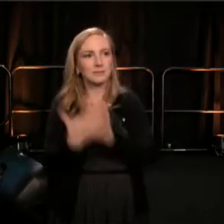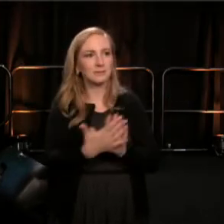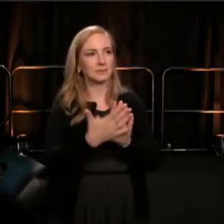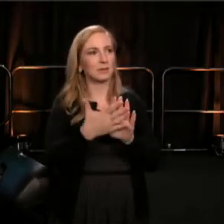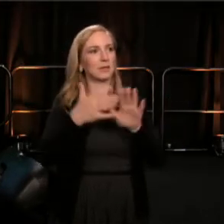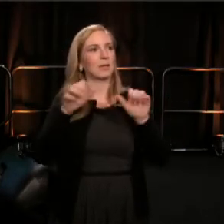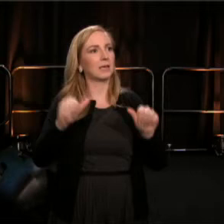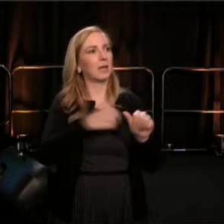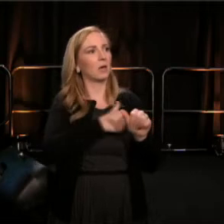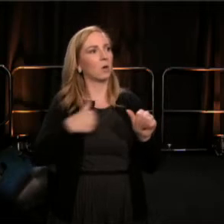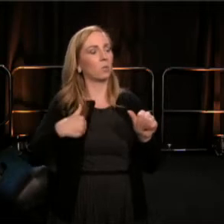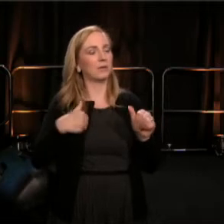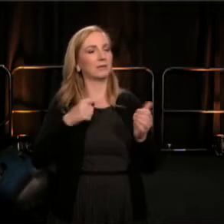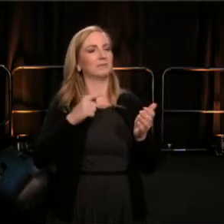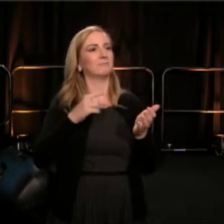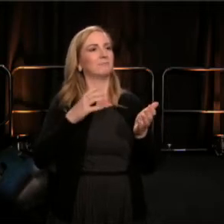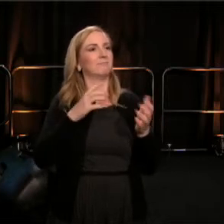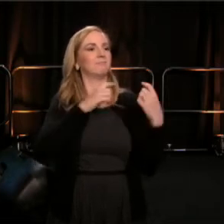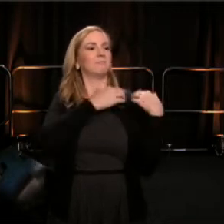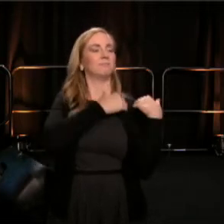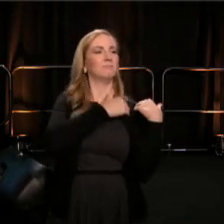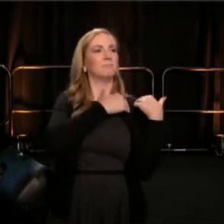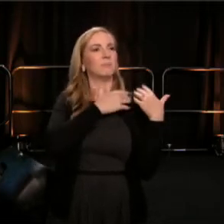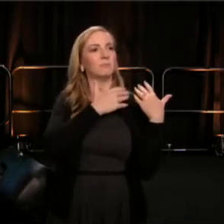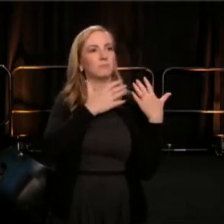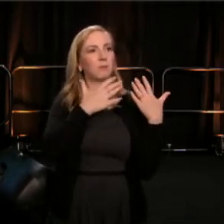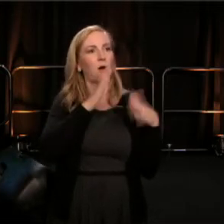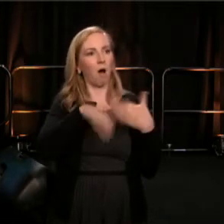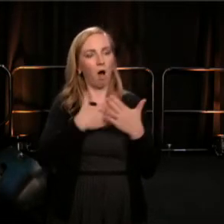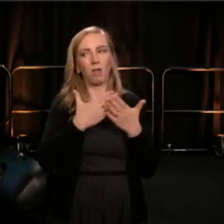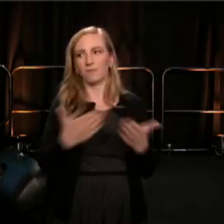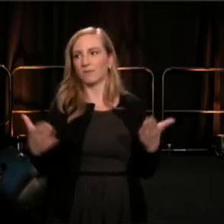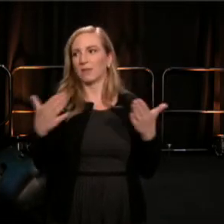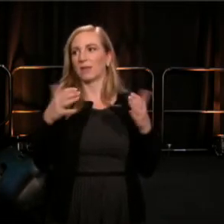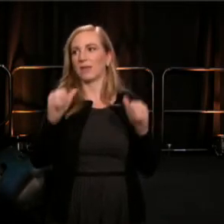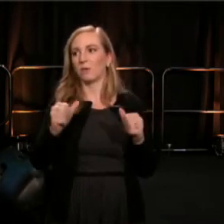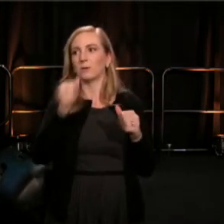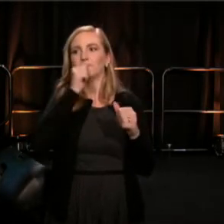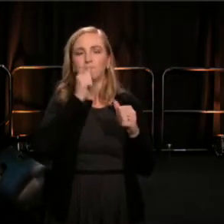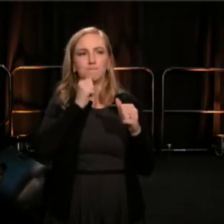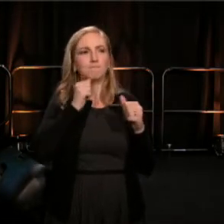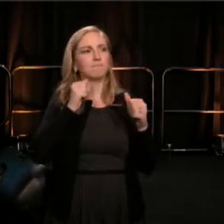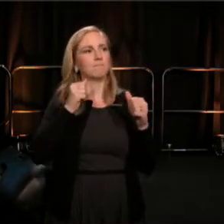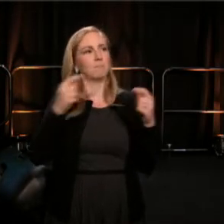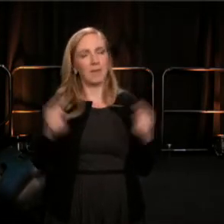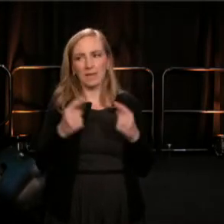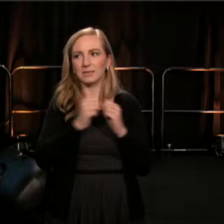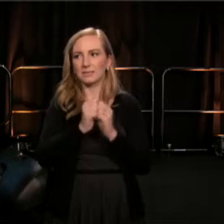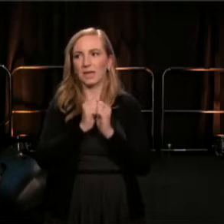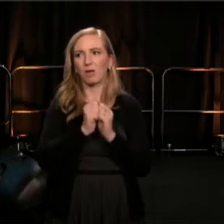Can we bear its pain together? Can we ever truly become one from many?